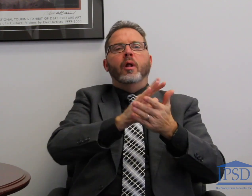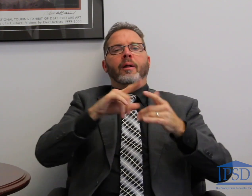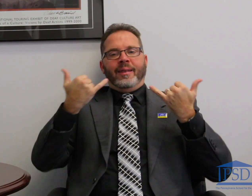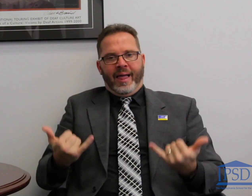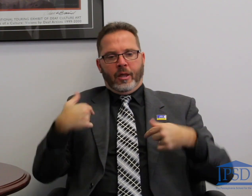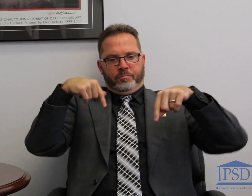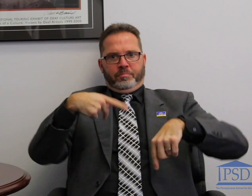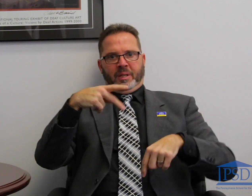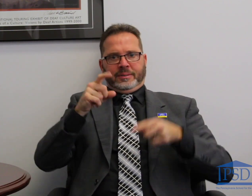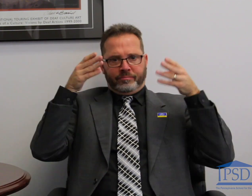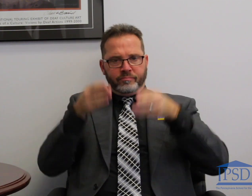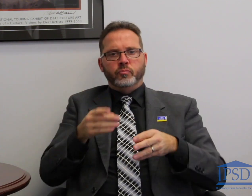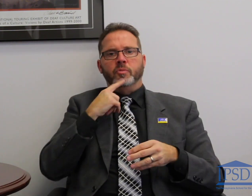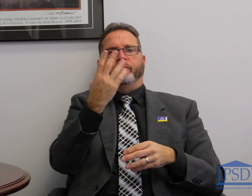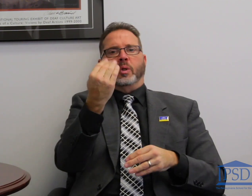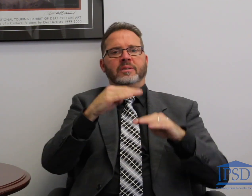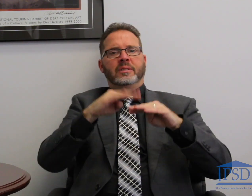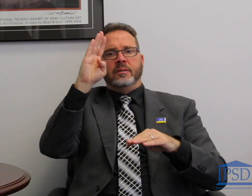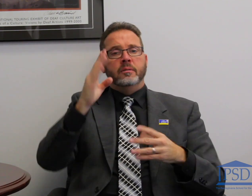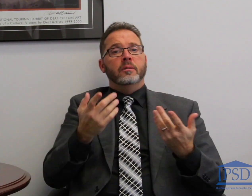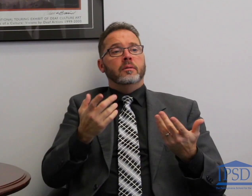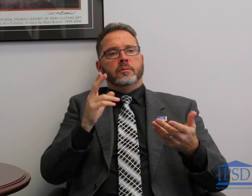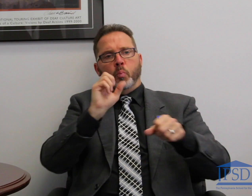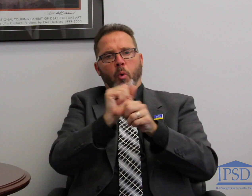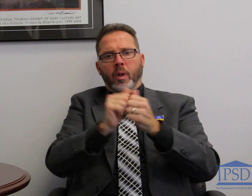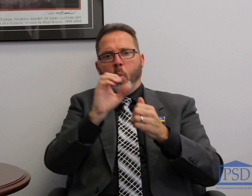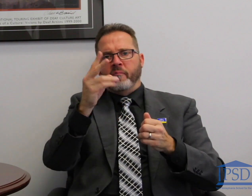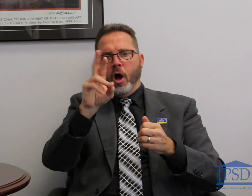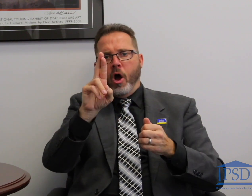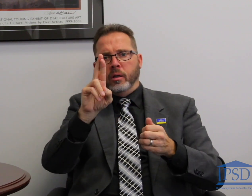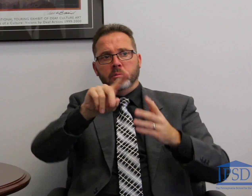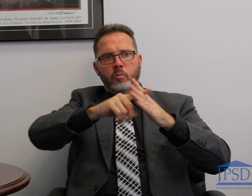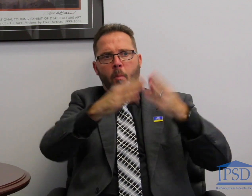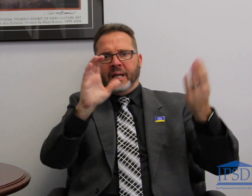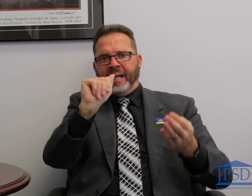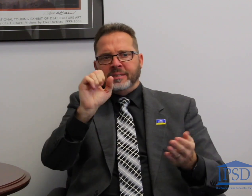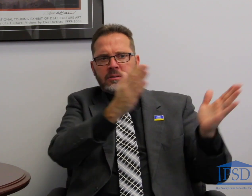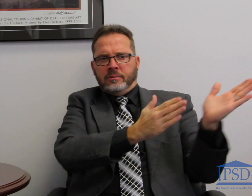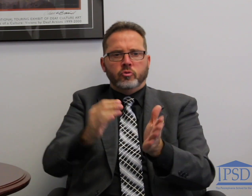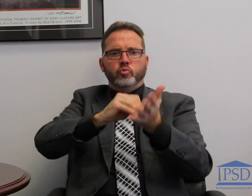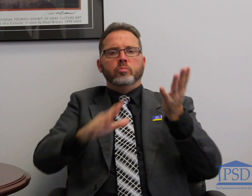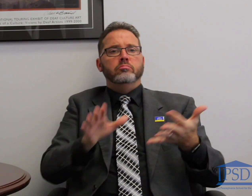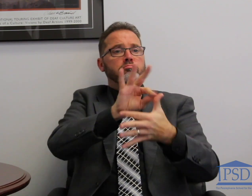That is the focus of the transitions program, in particular for our students that are 14 years old and above. For these students we want to make sure that they are getting